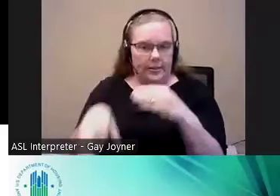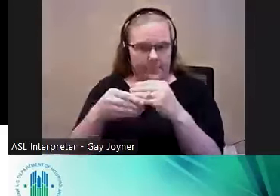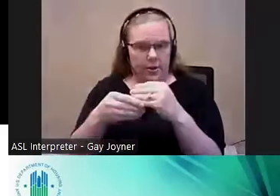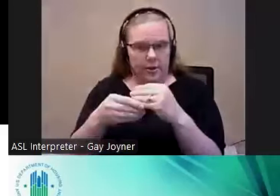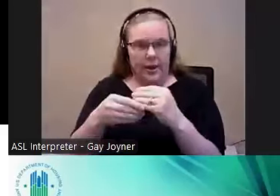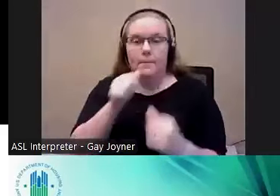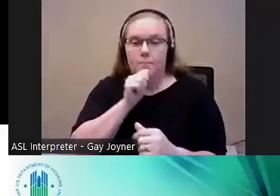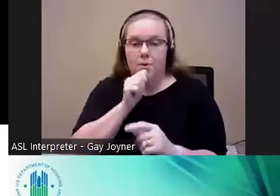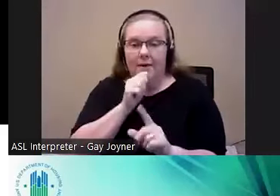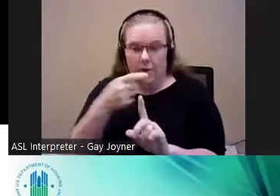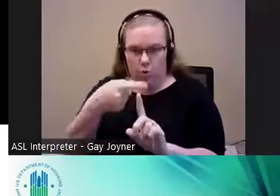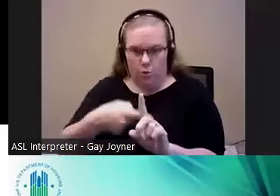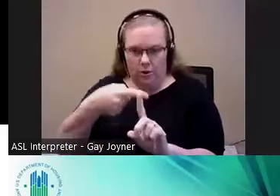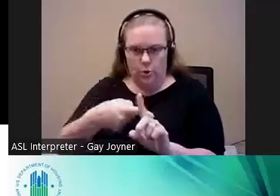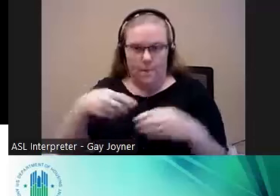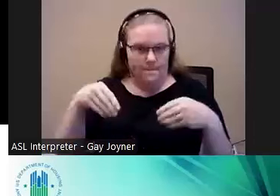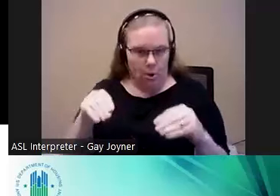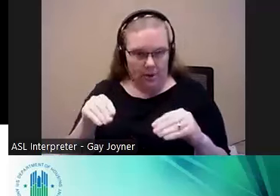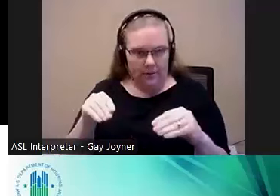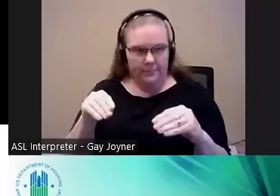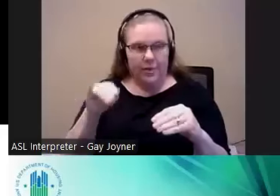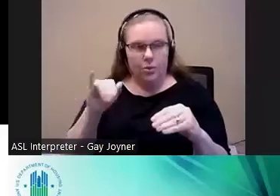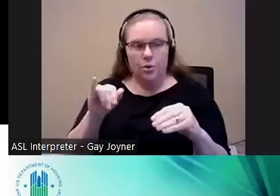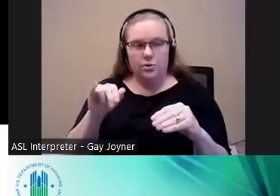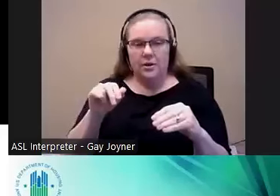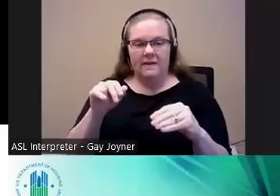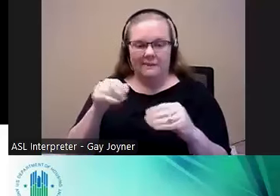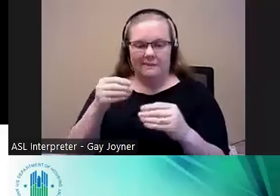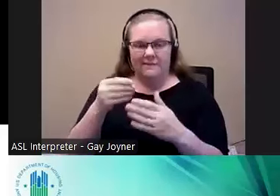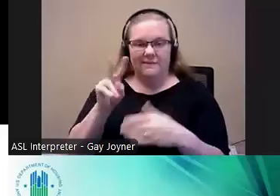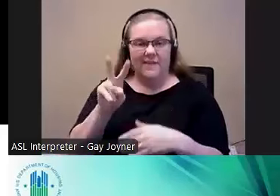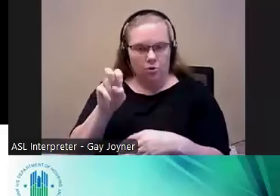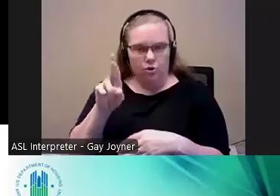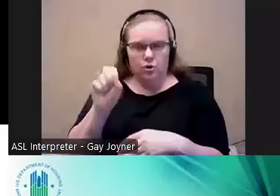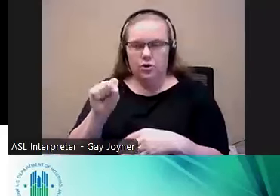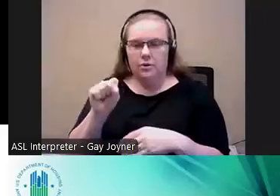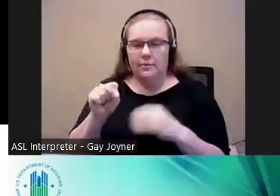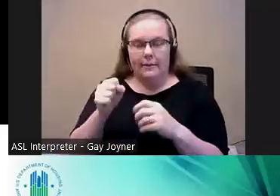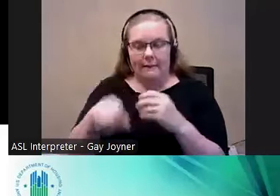market. These factors are federally funded through annual appropriations,